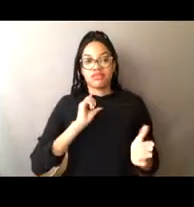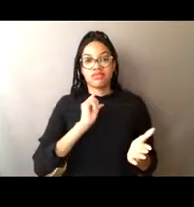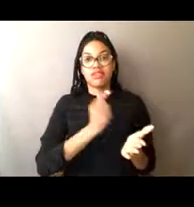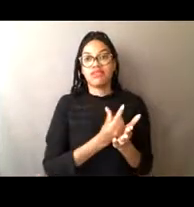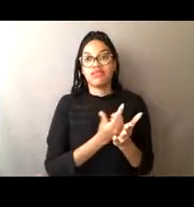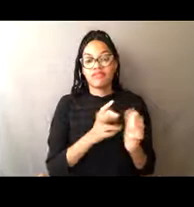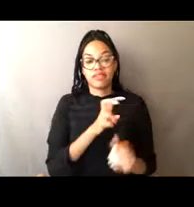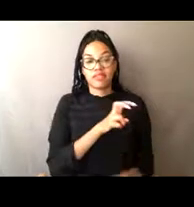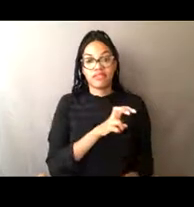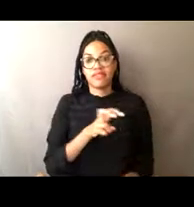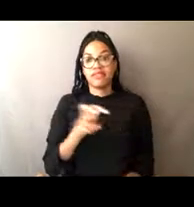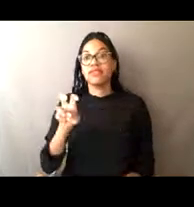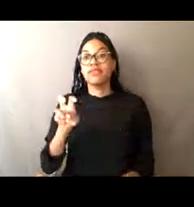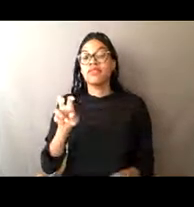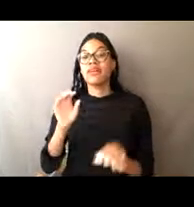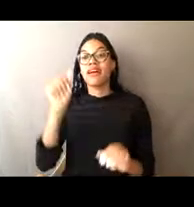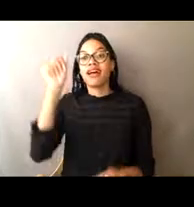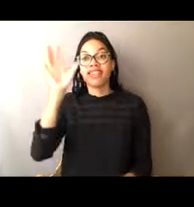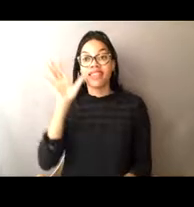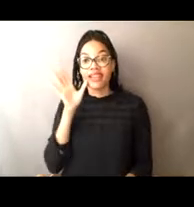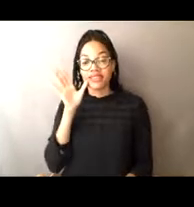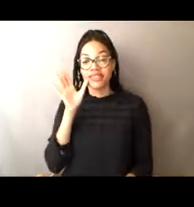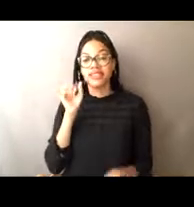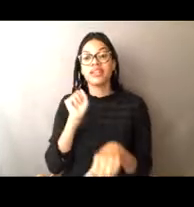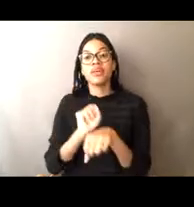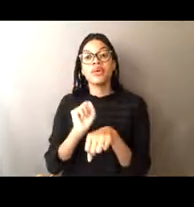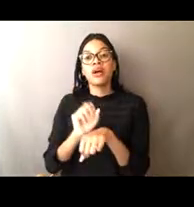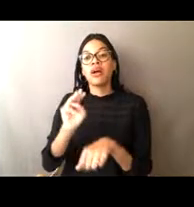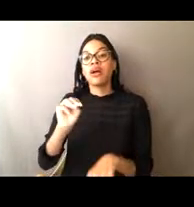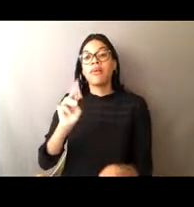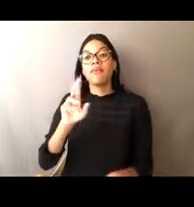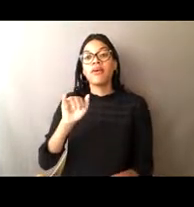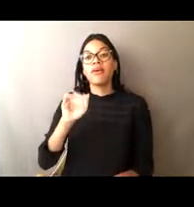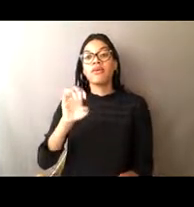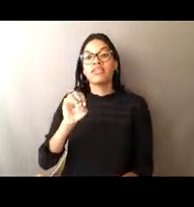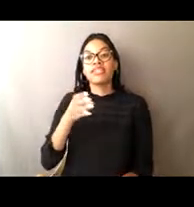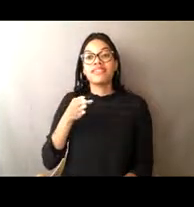as a marine fisheries observer, which is a marine biologist